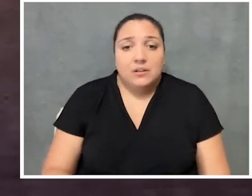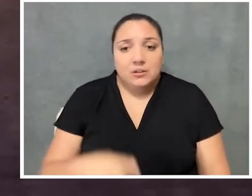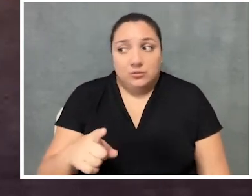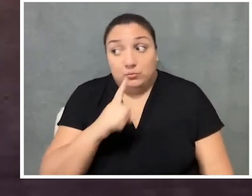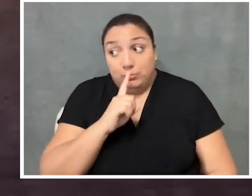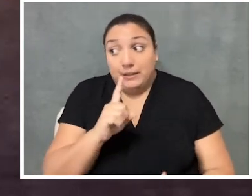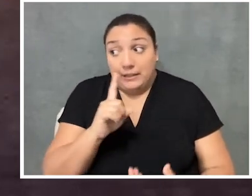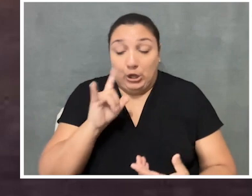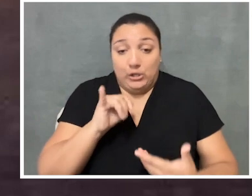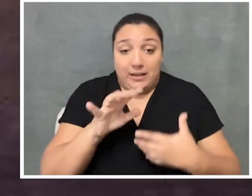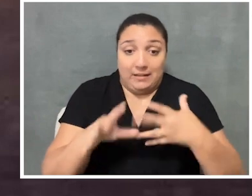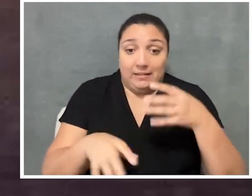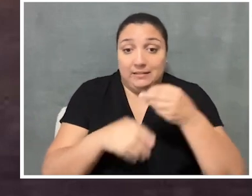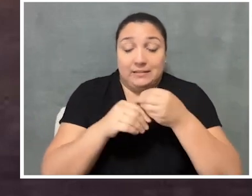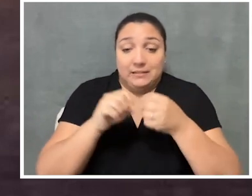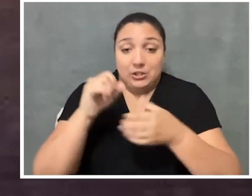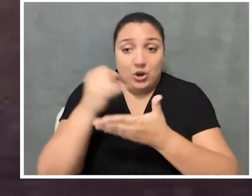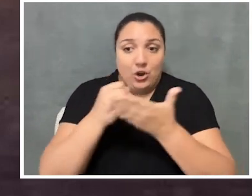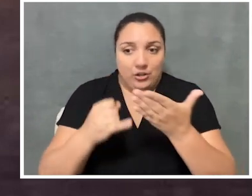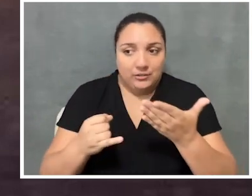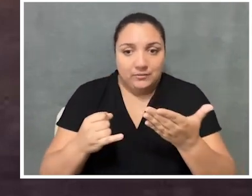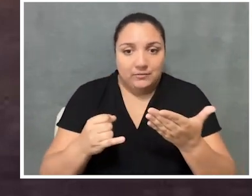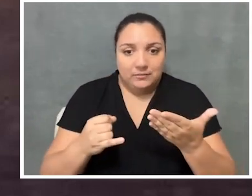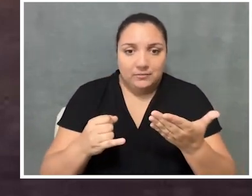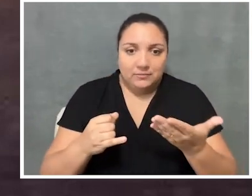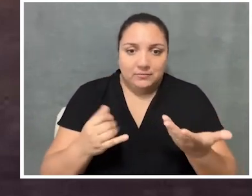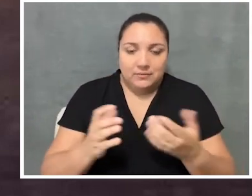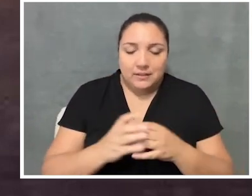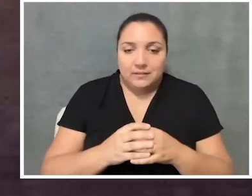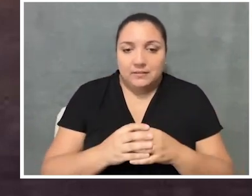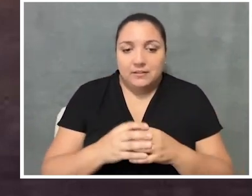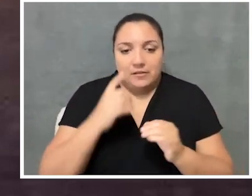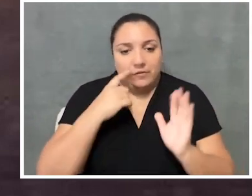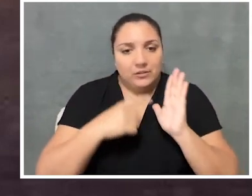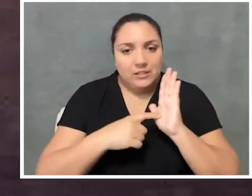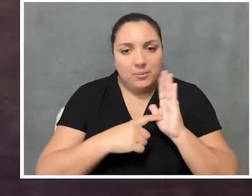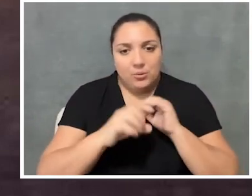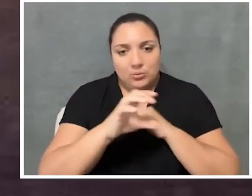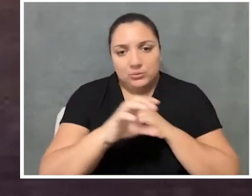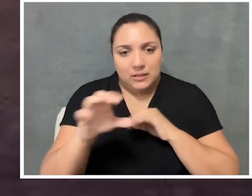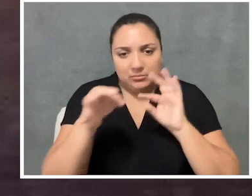you're creating separate pieces of art as well, right? So if there's, especially when you're talking about closed captioning,